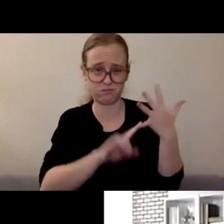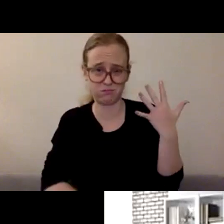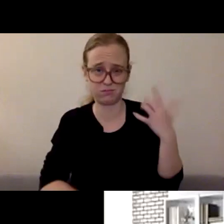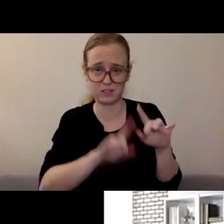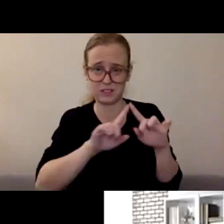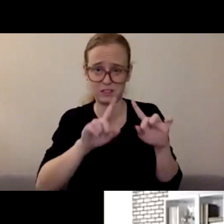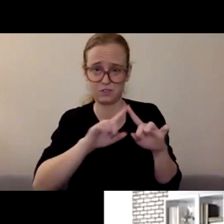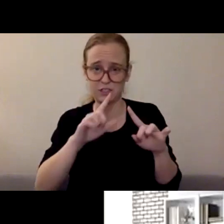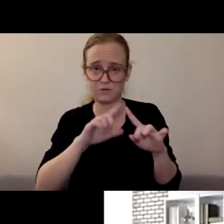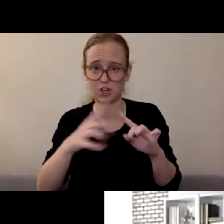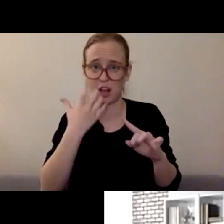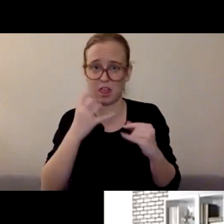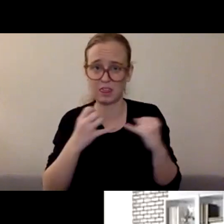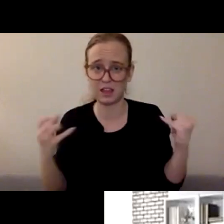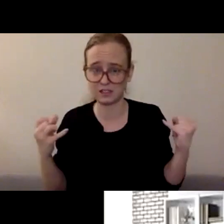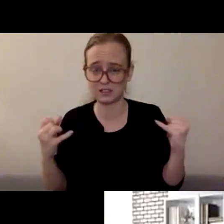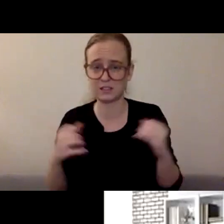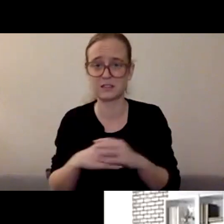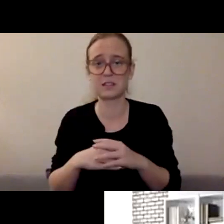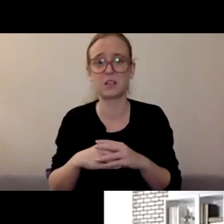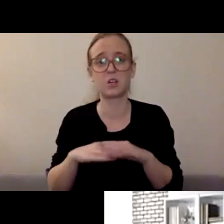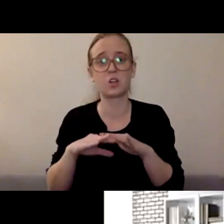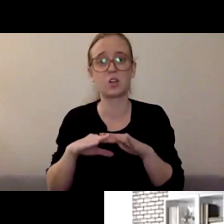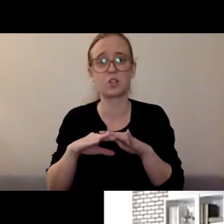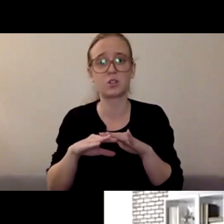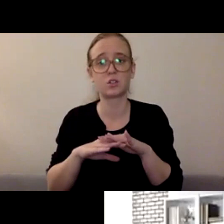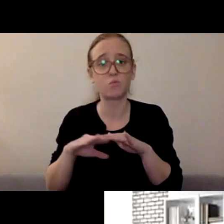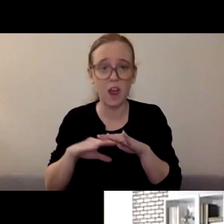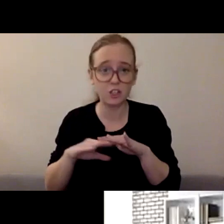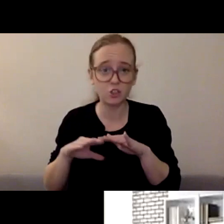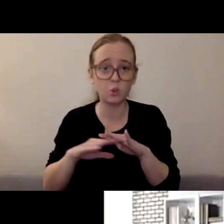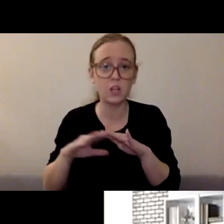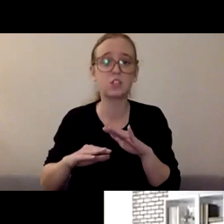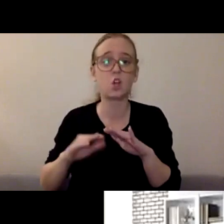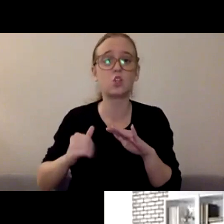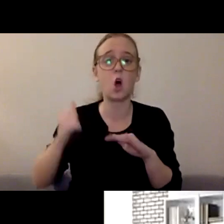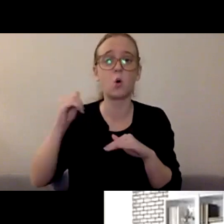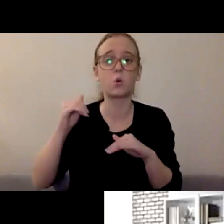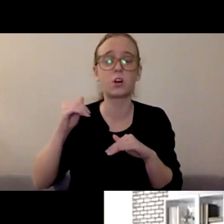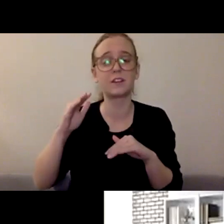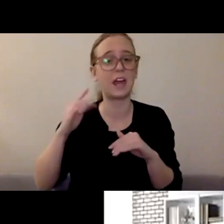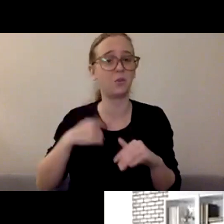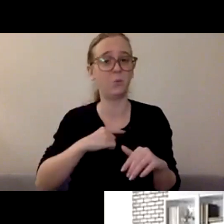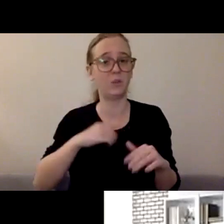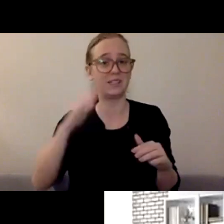So that would be my first off. If you don't feel comfortable talking to the person in your family, or if you don't feel like you have other places